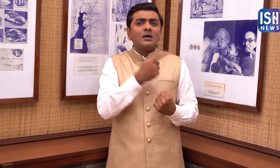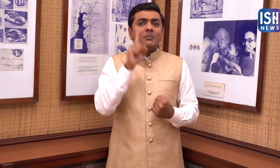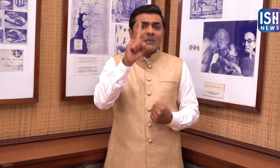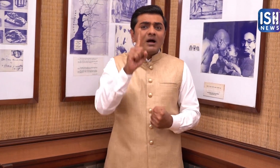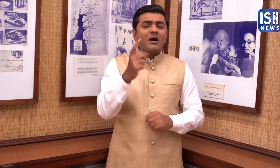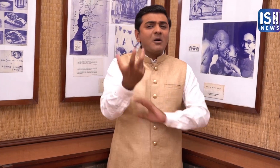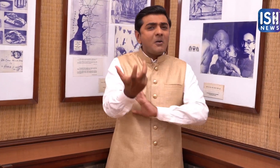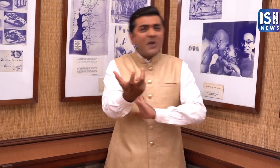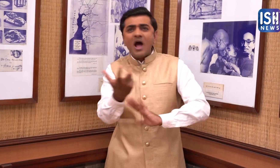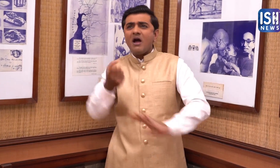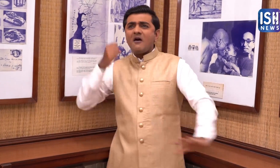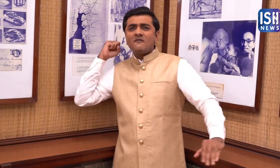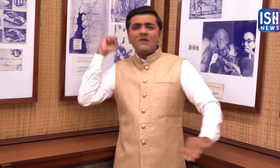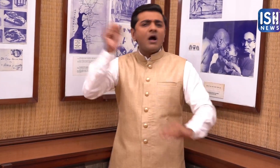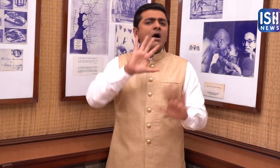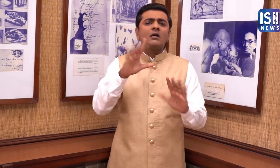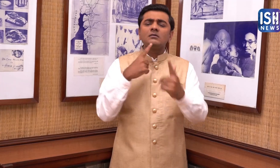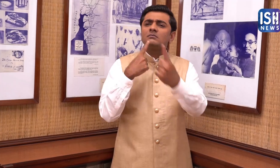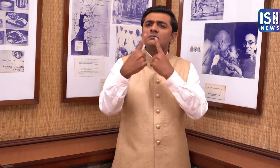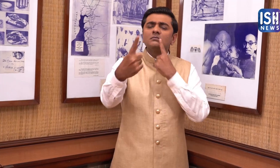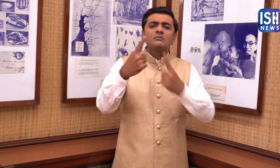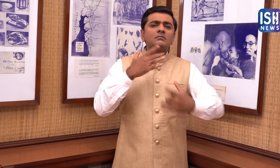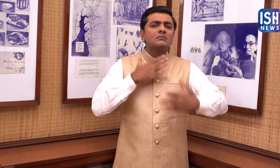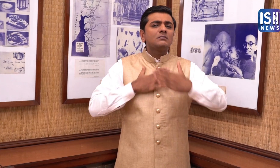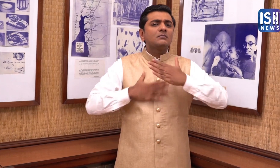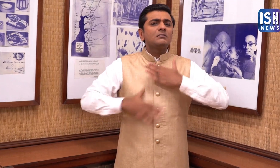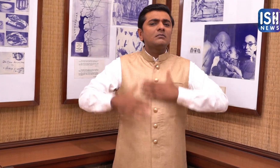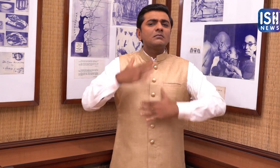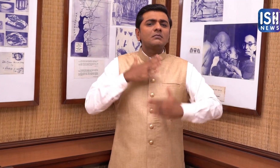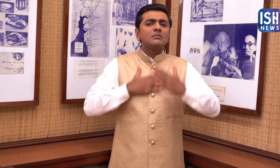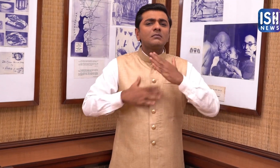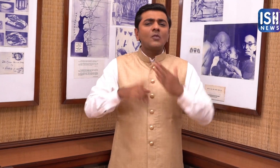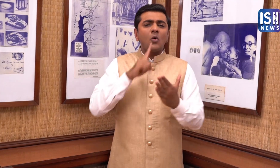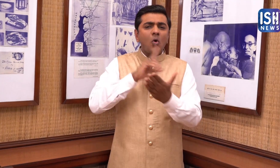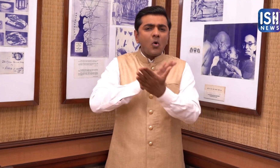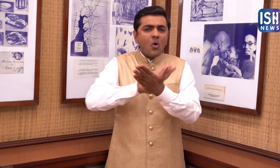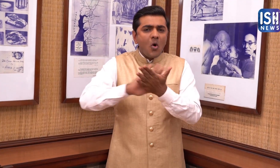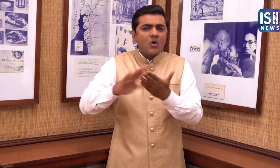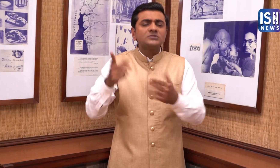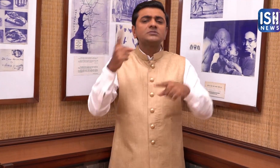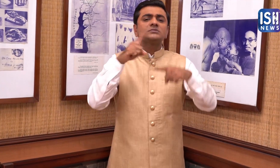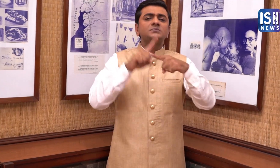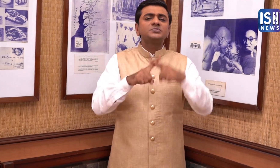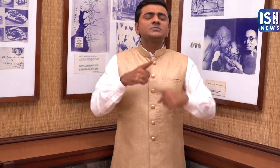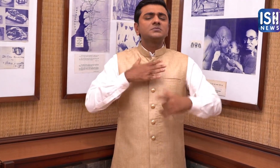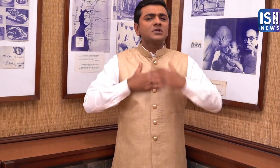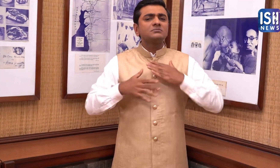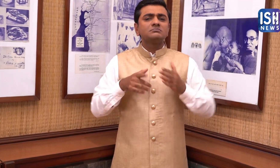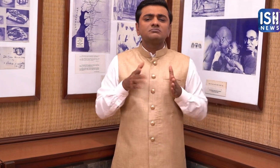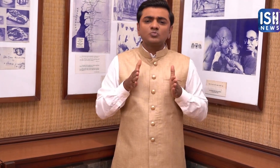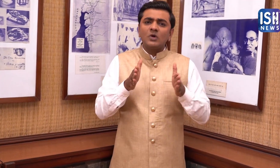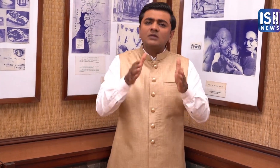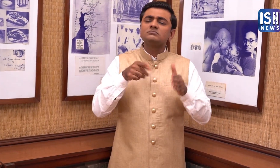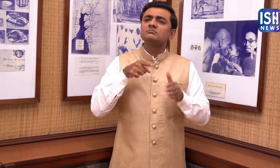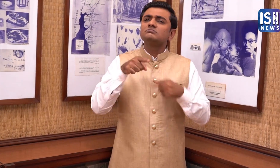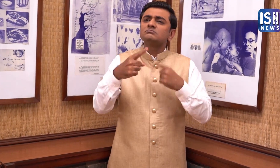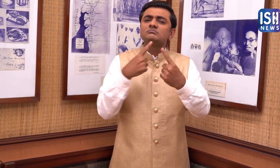He never used violence and only carried out talks using the path of peace and honesty.